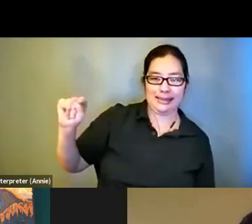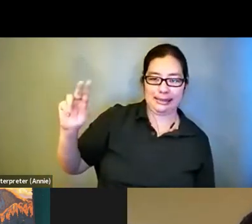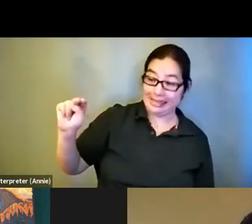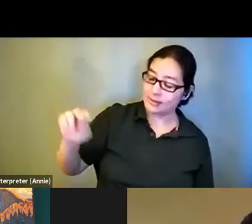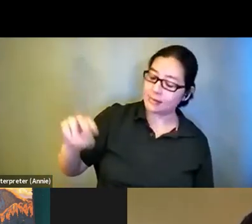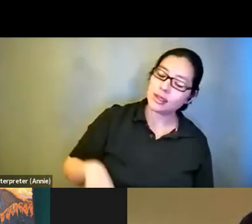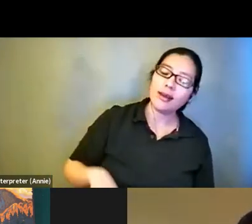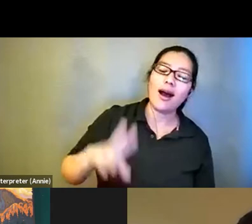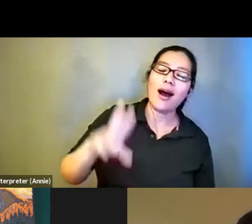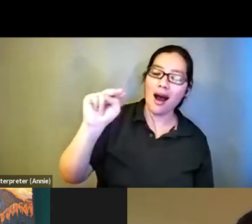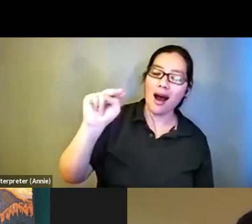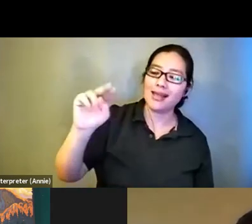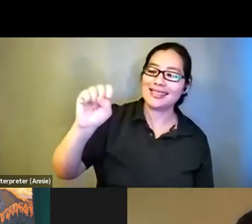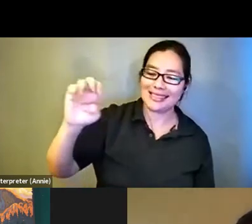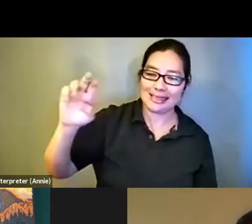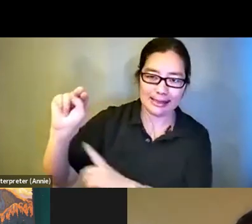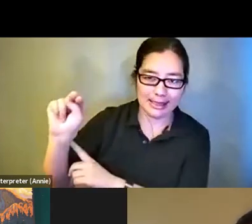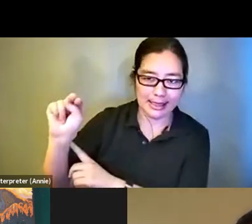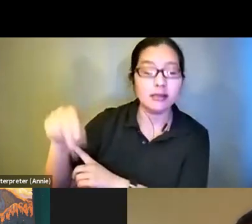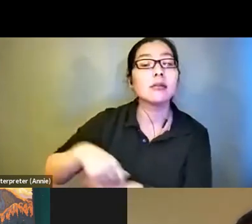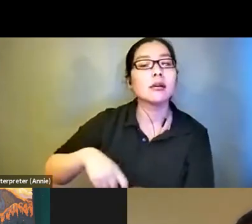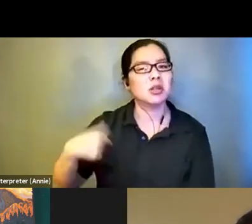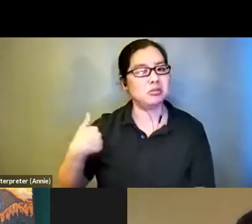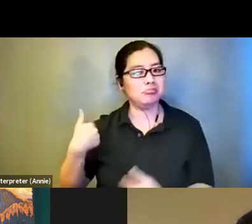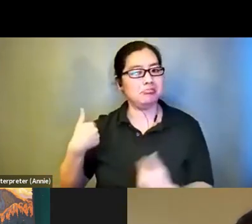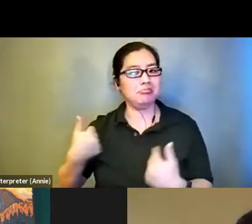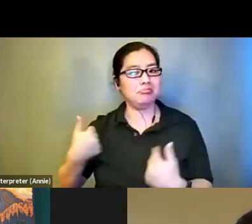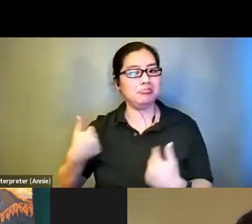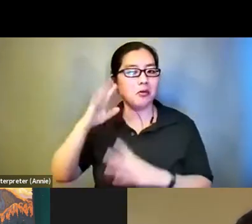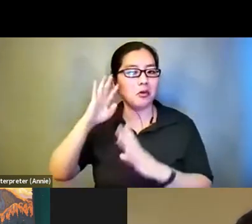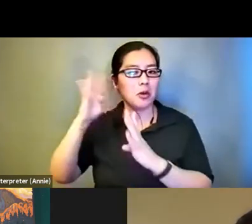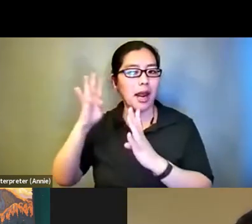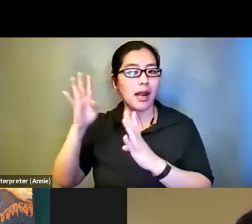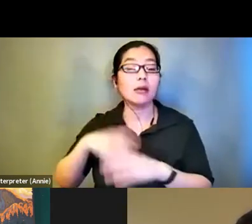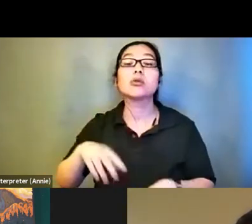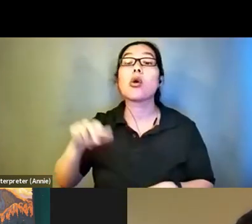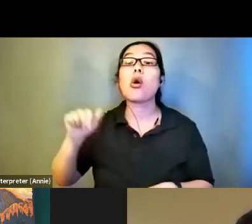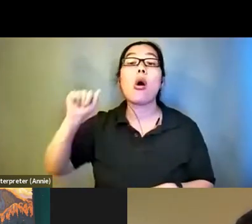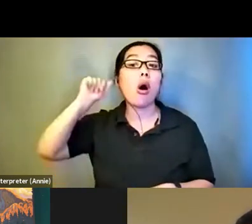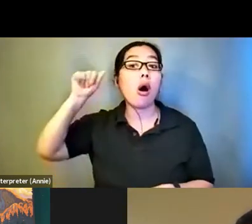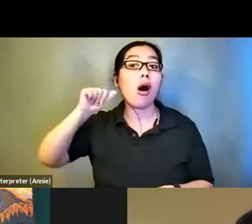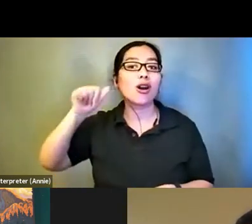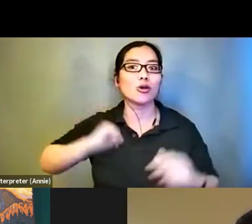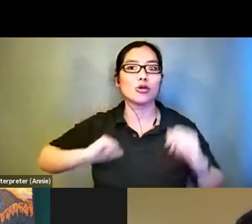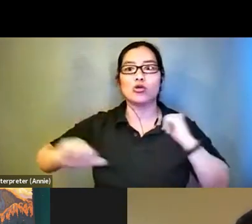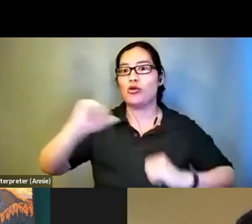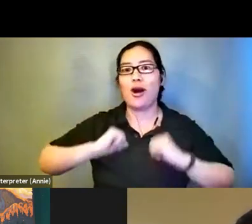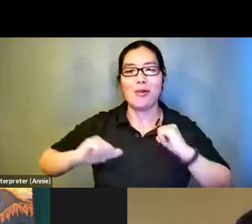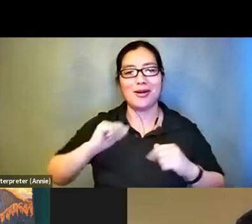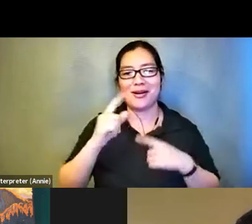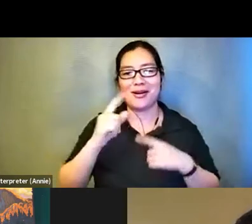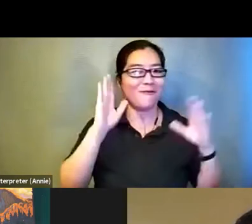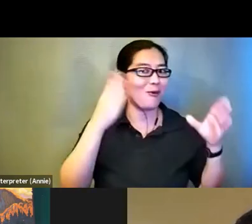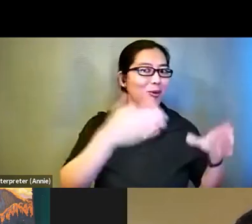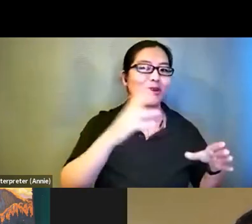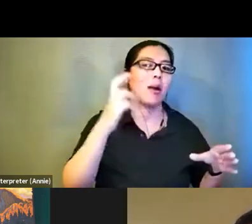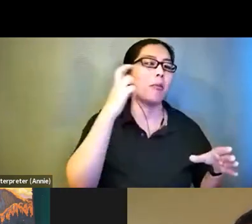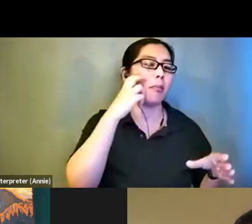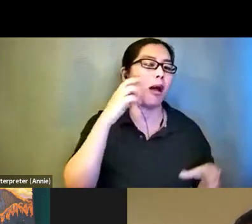an audio drama about a blind assassin. And I was given